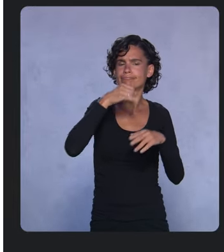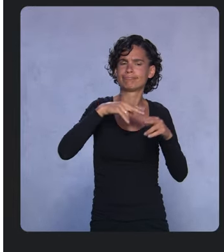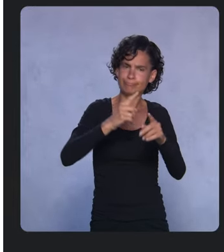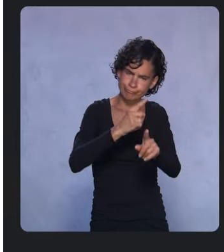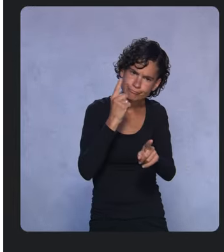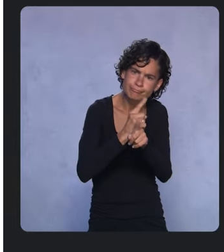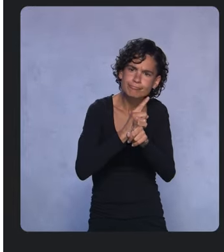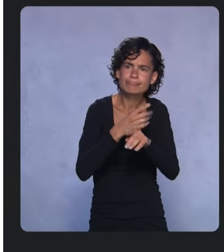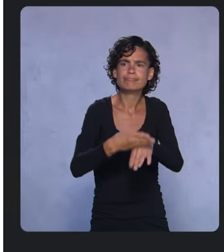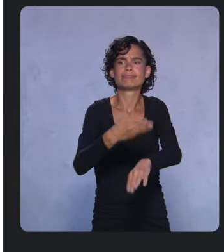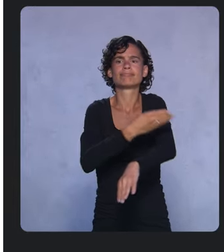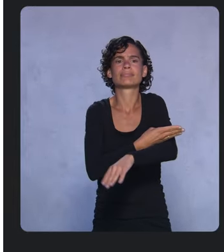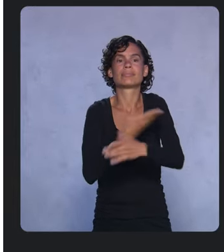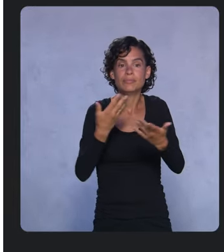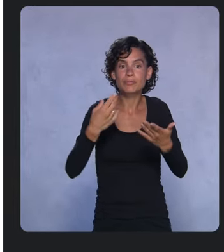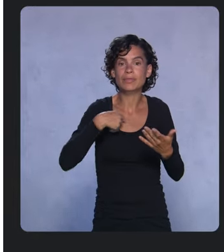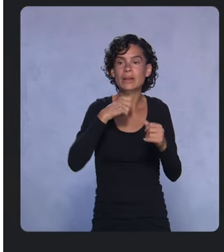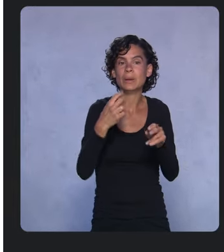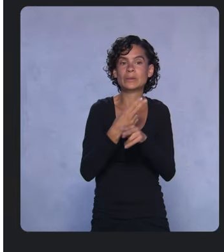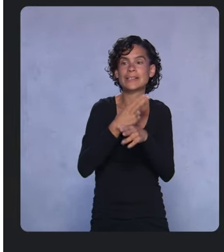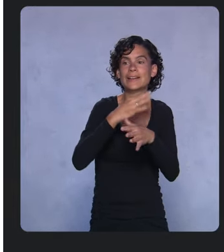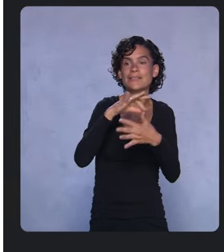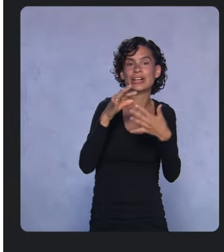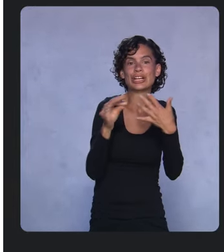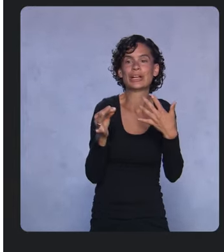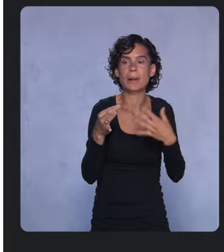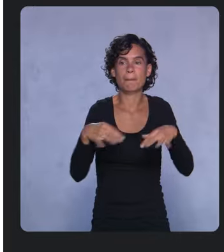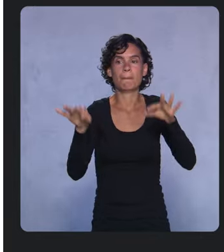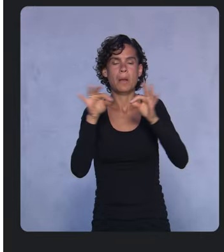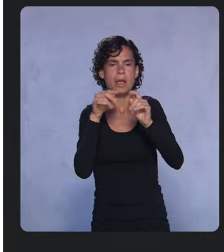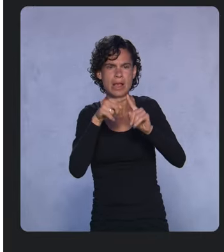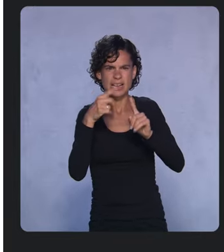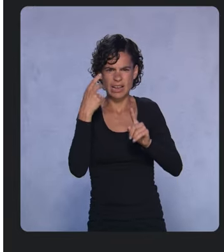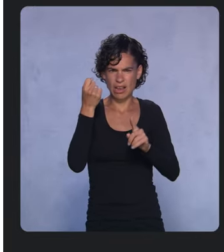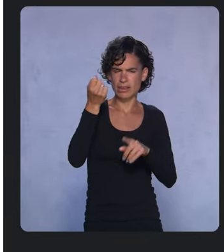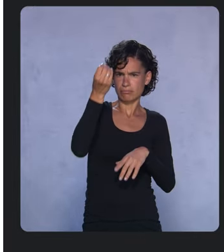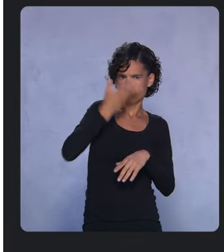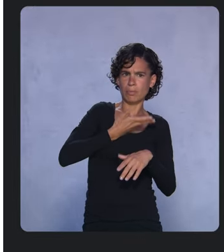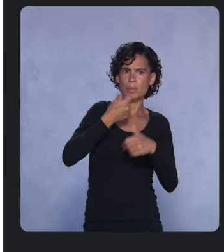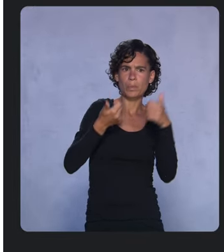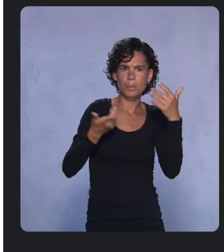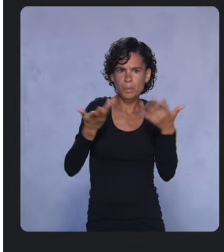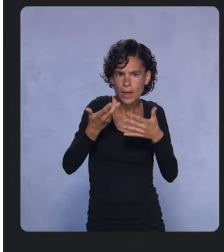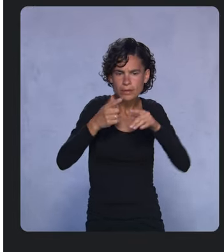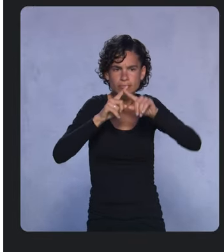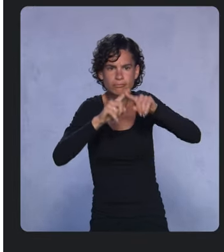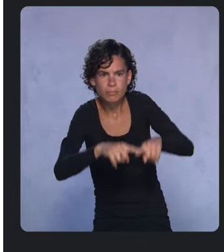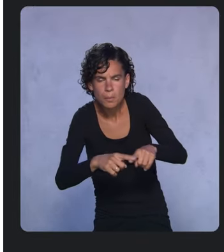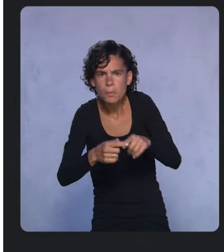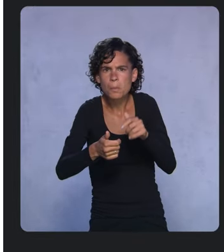and we can use feature importance to tell us which inputs our model relies on most to make its predictions,